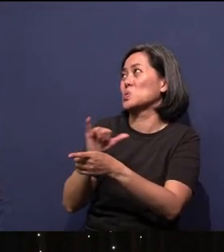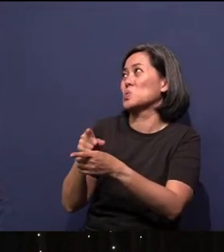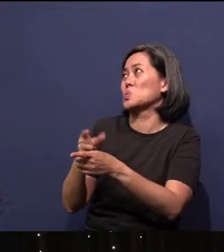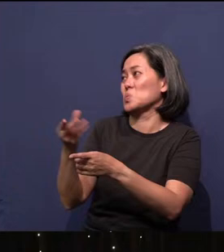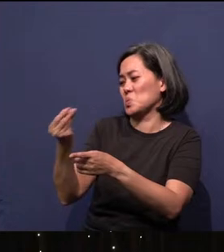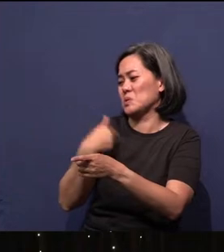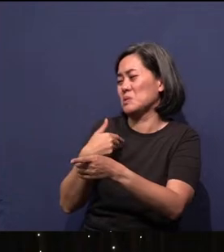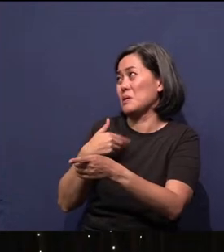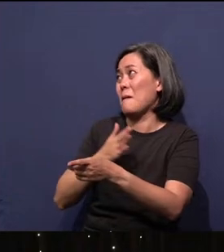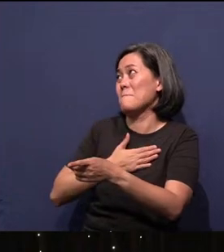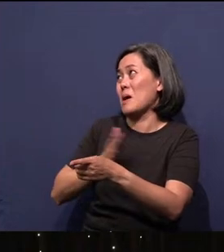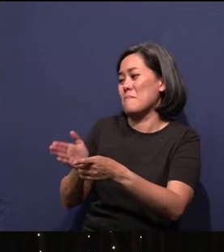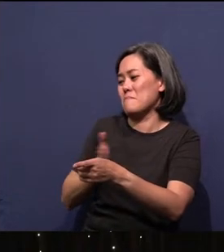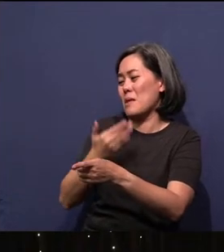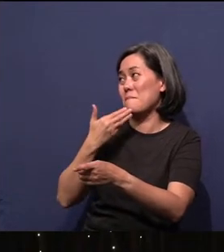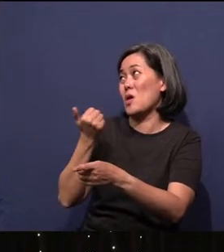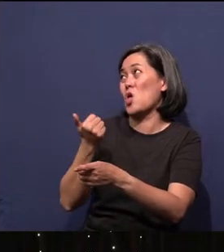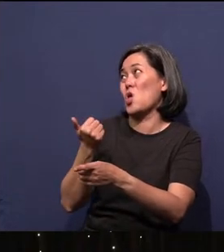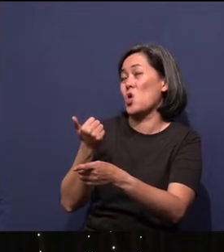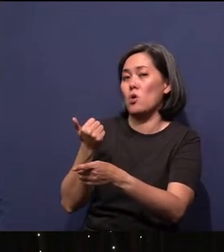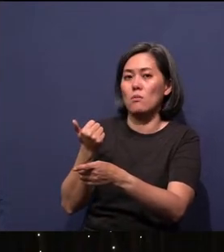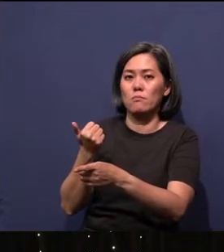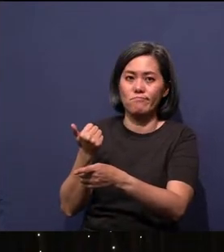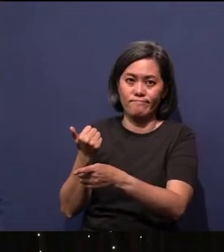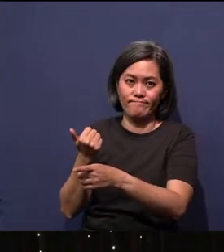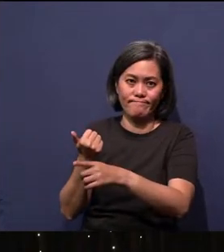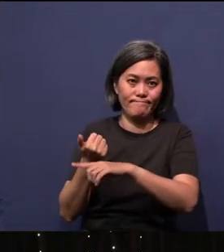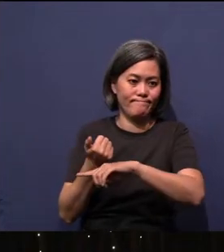plan is better.” Then it becomes ruined. And the fall of